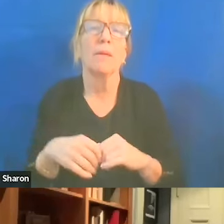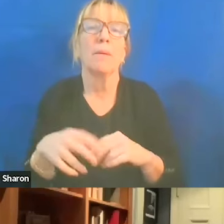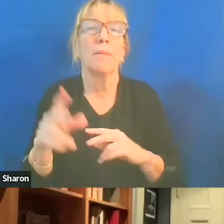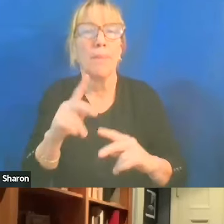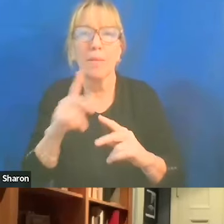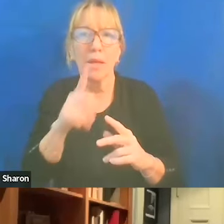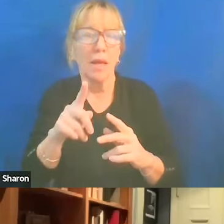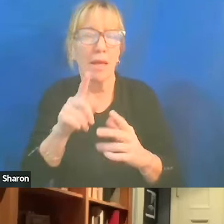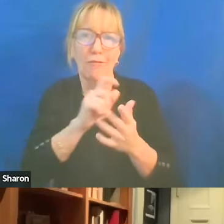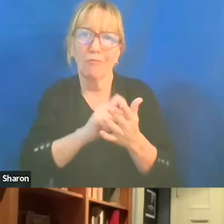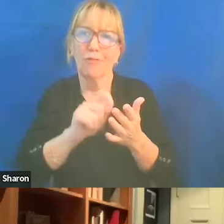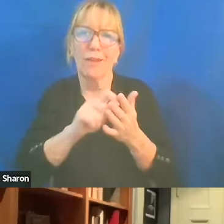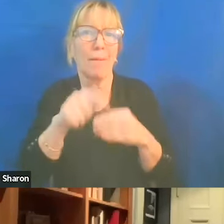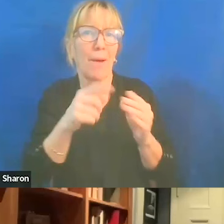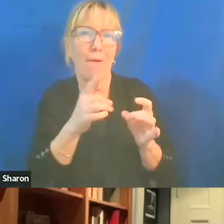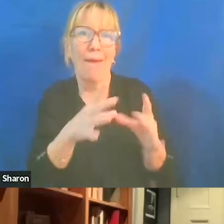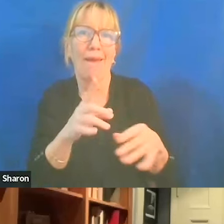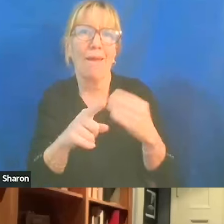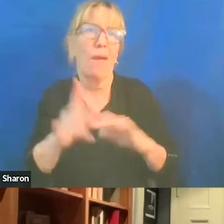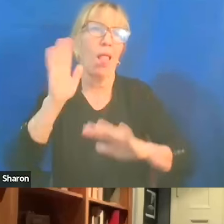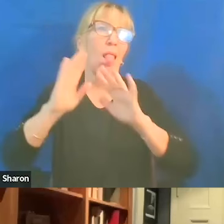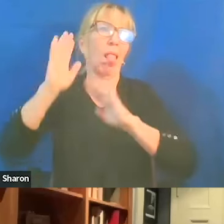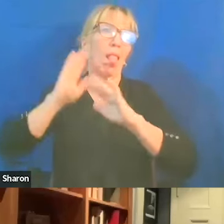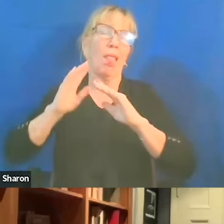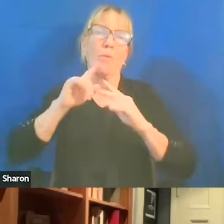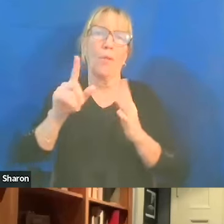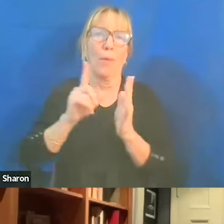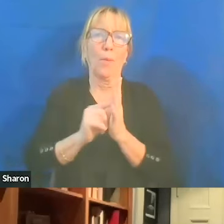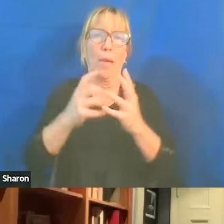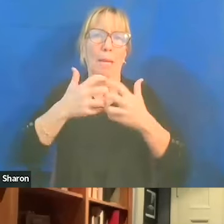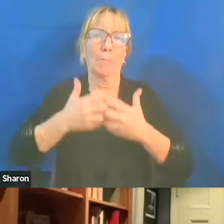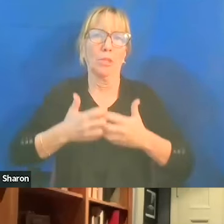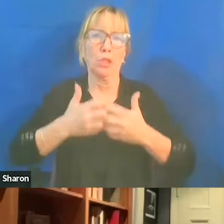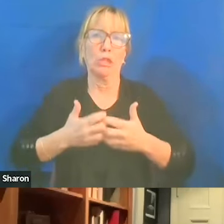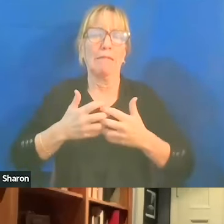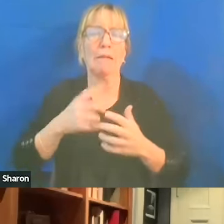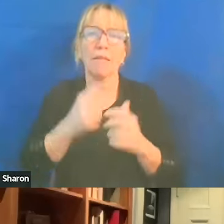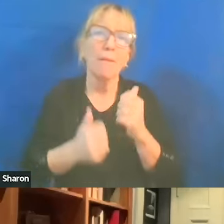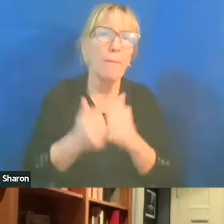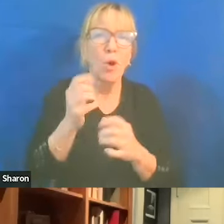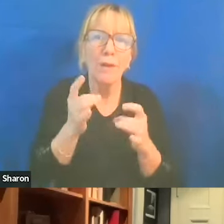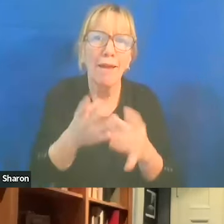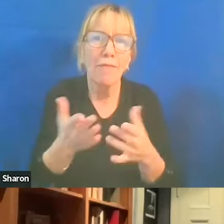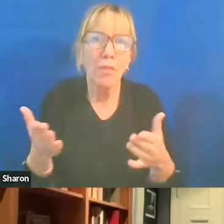when the printing press was put together. And one can make the case of the most hateful, you know, thing about Jews was probably things,